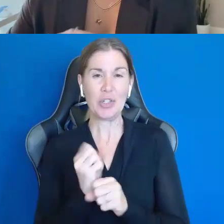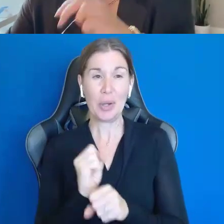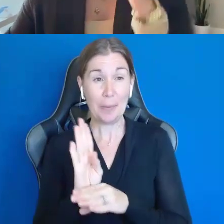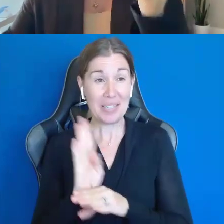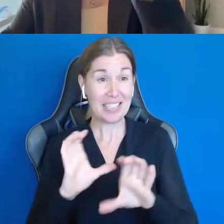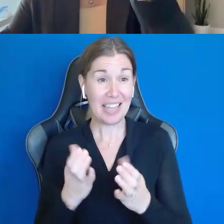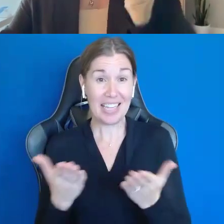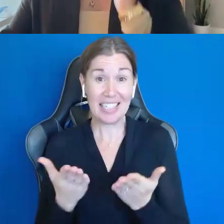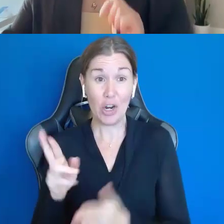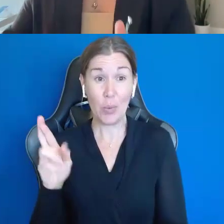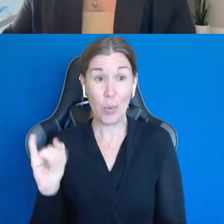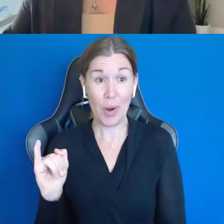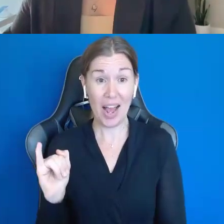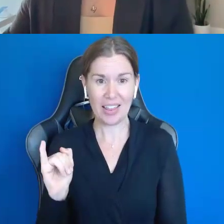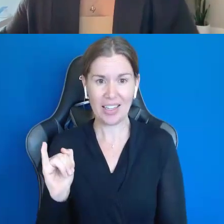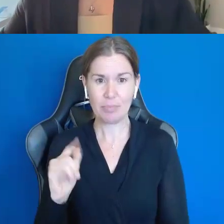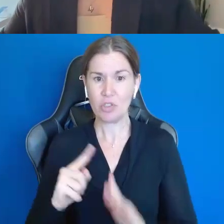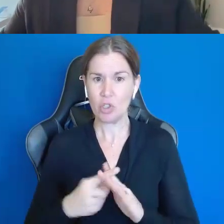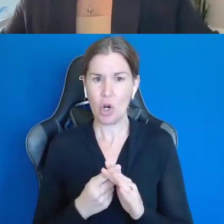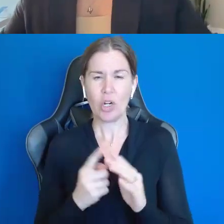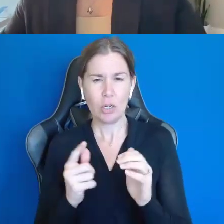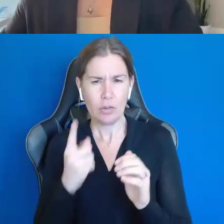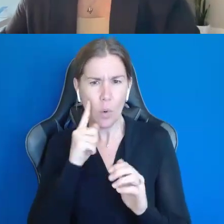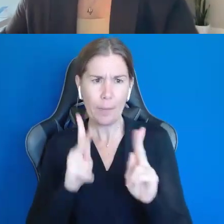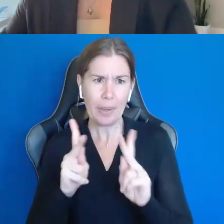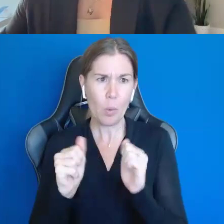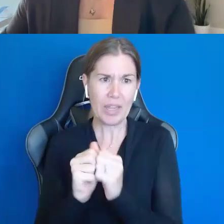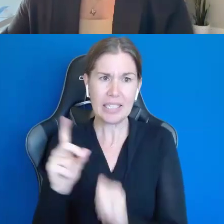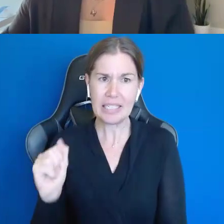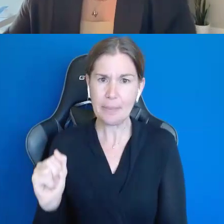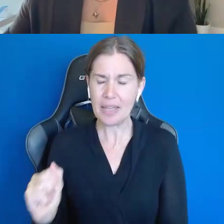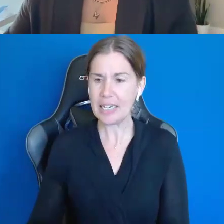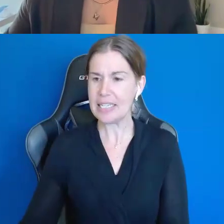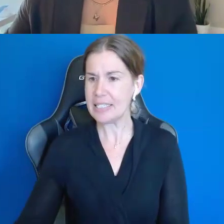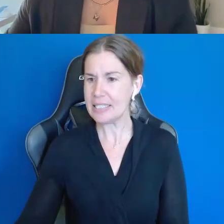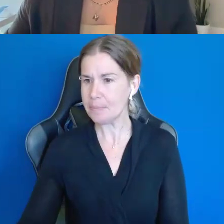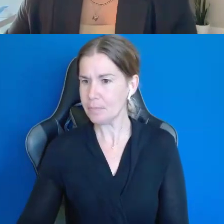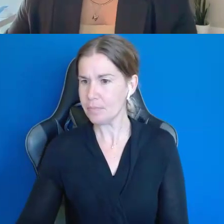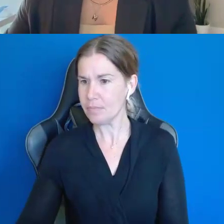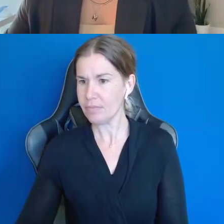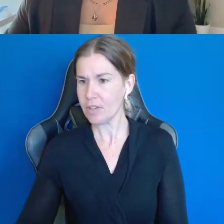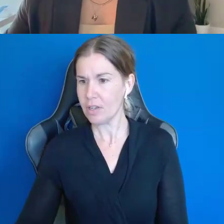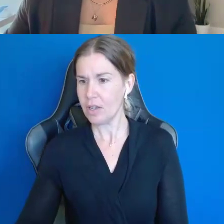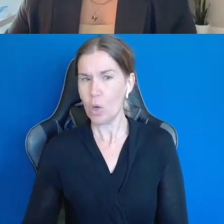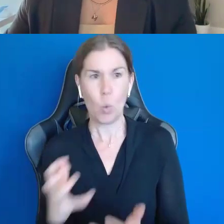It started out for people with disabilities, that wage employment wasn't for them, self